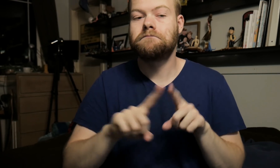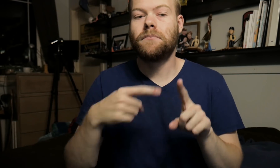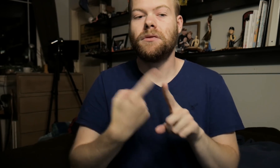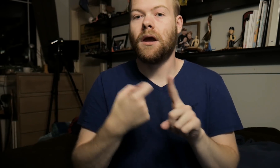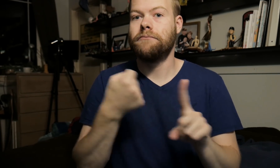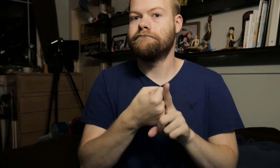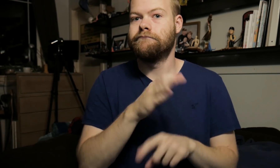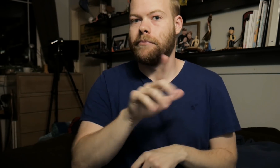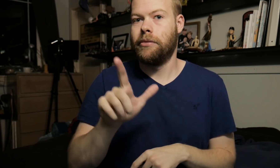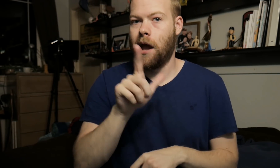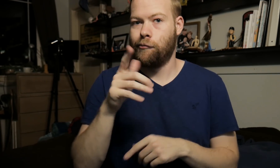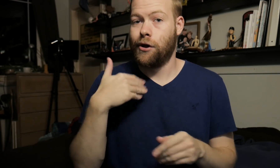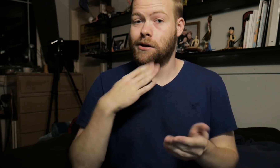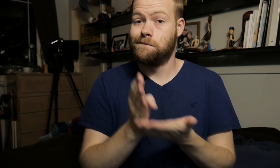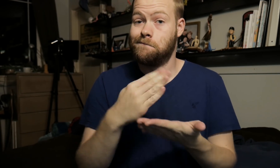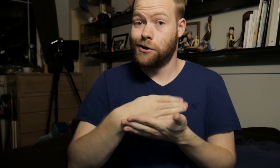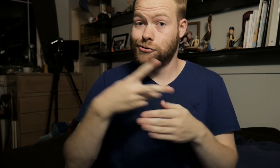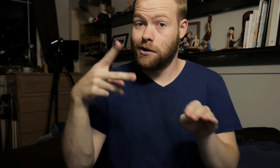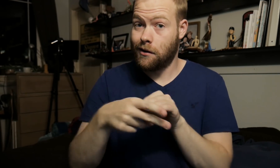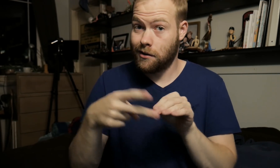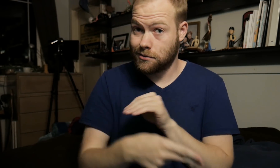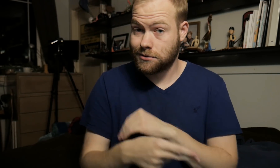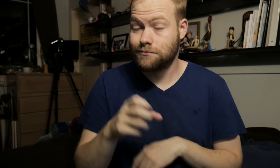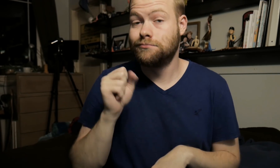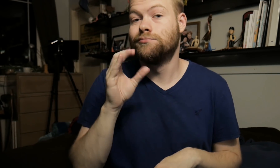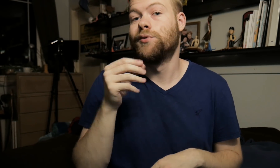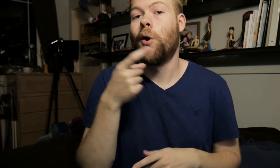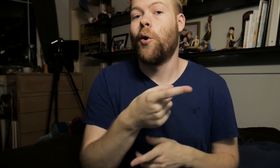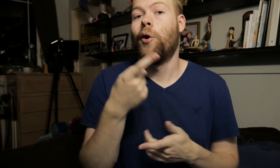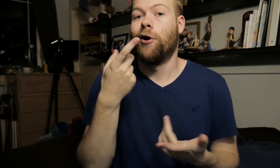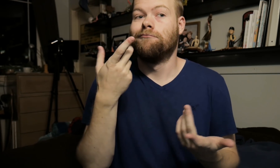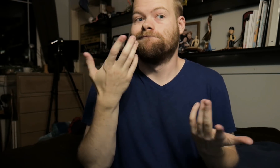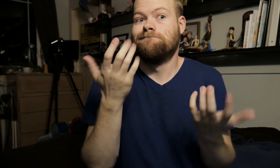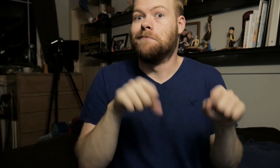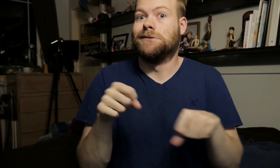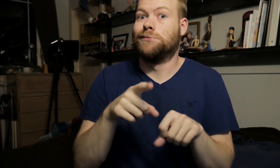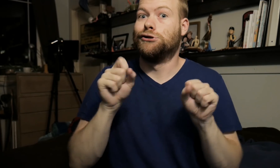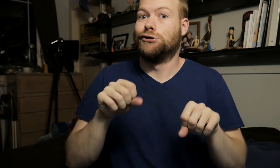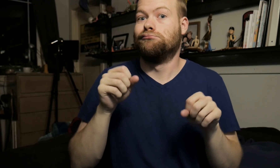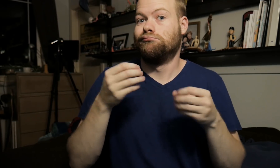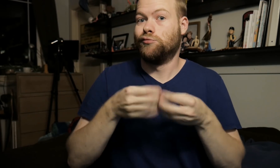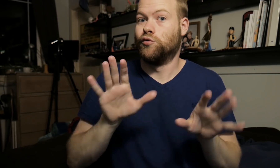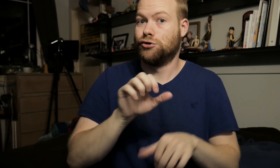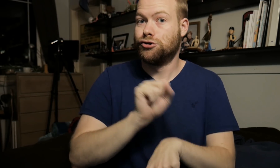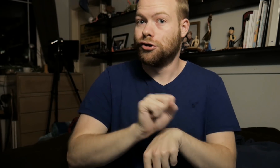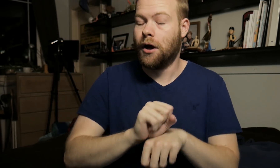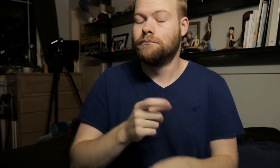But then her library has budget cuts, so it's possible she could lose her job.